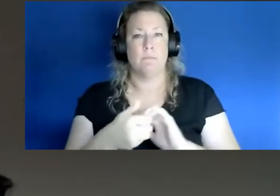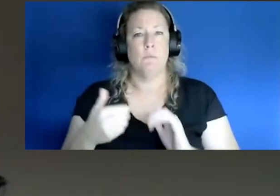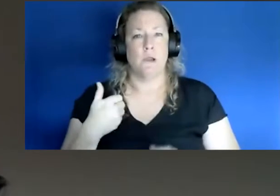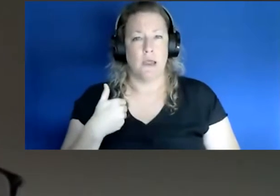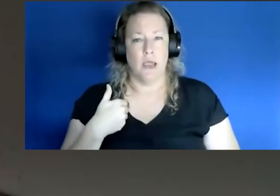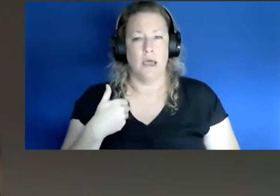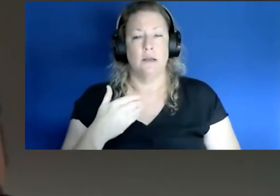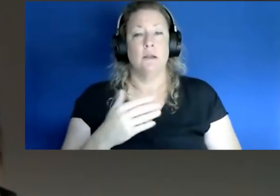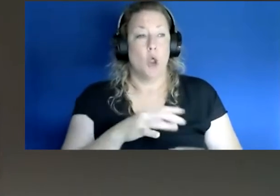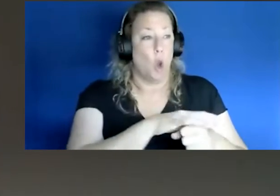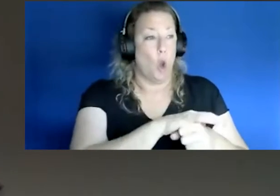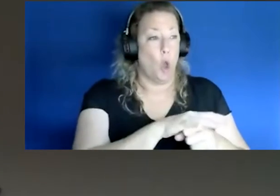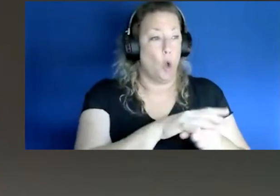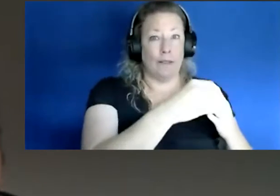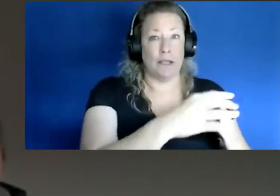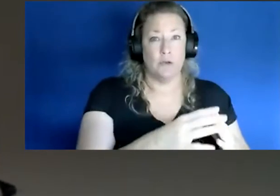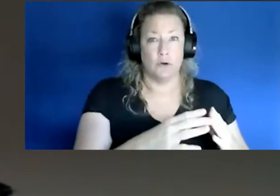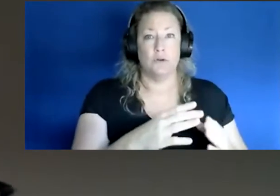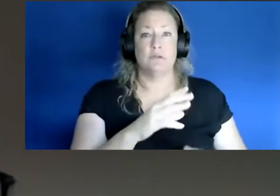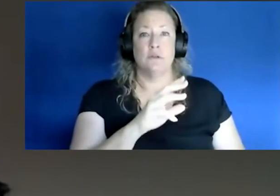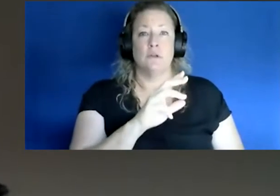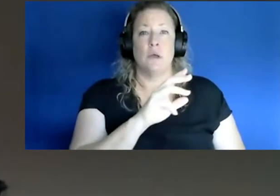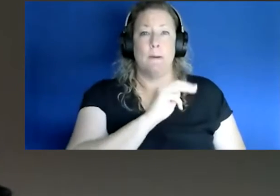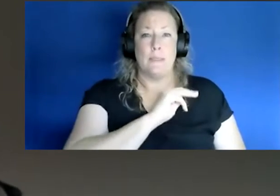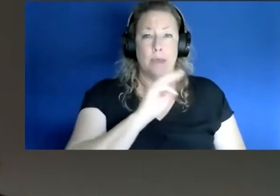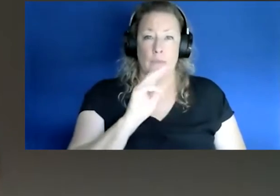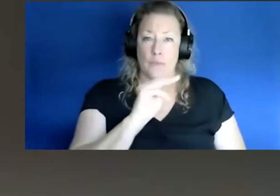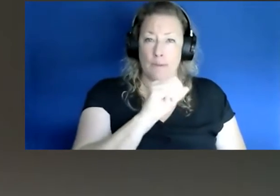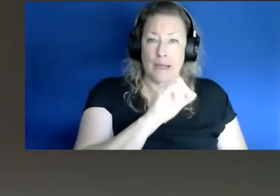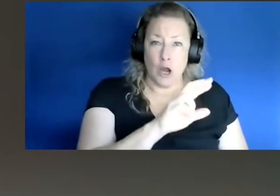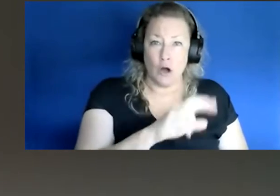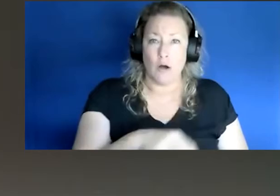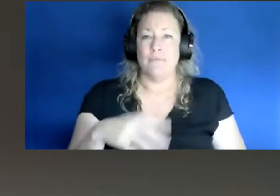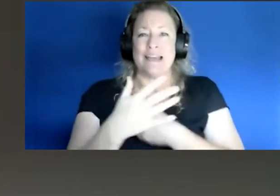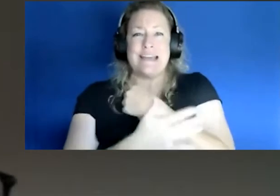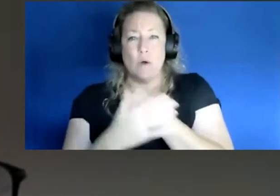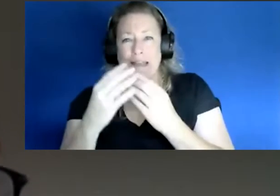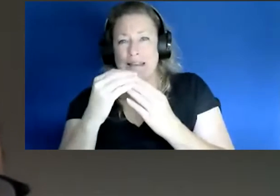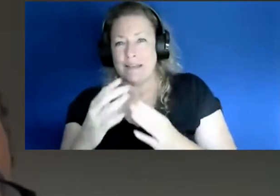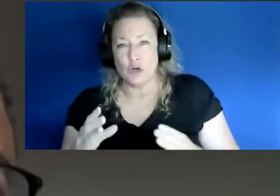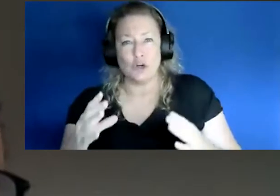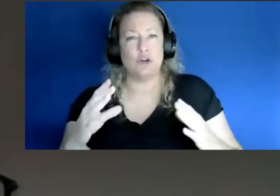our local leaders you know like Mayor Garino our county leaders like Jennifer John and Jeff Terrell